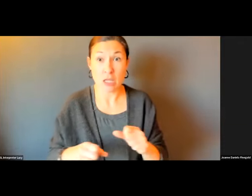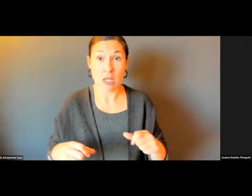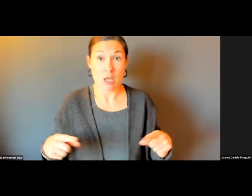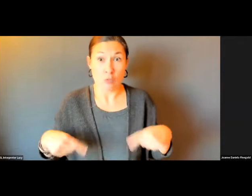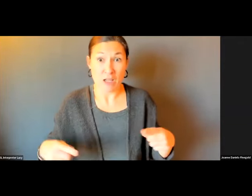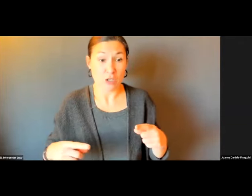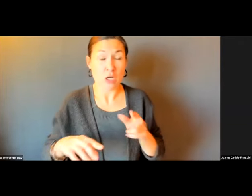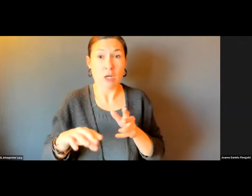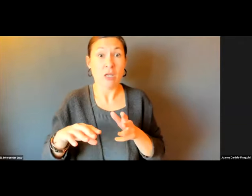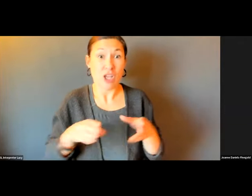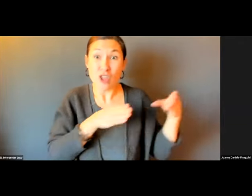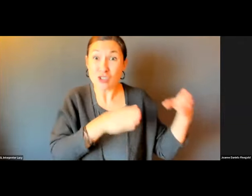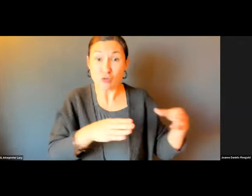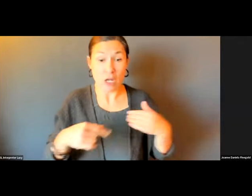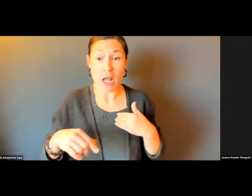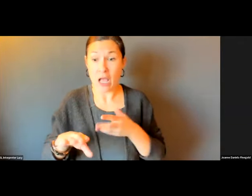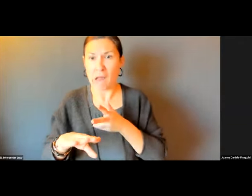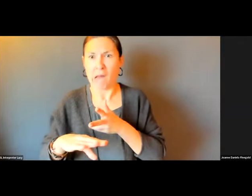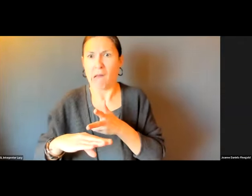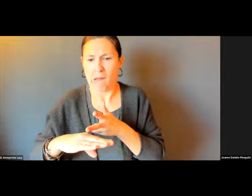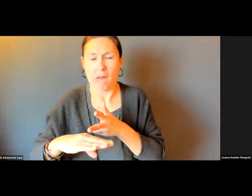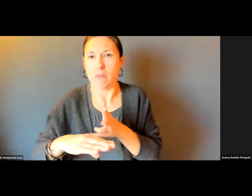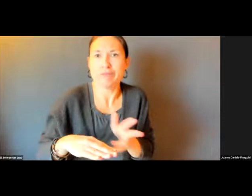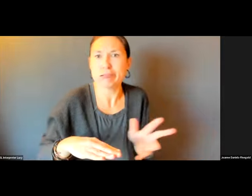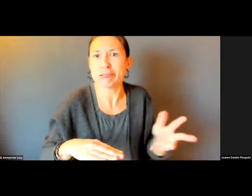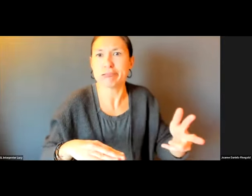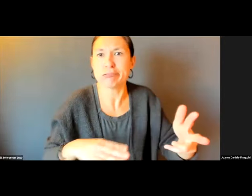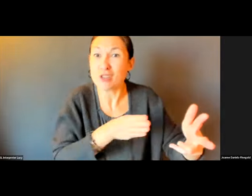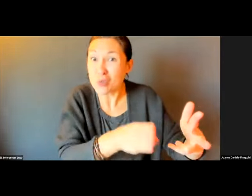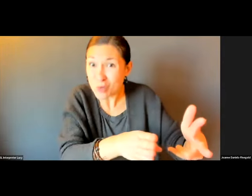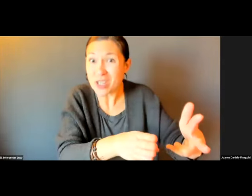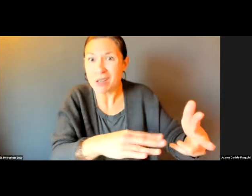THE SNOW. BECAUSE PEOPLE DON'T SHOVEL